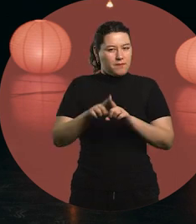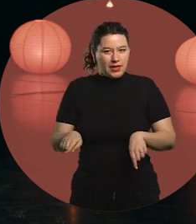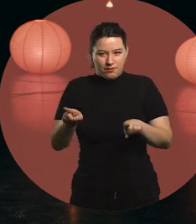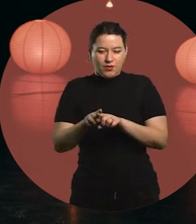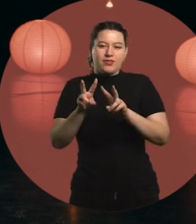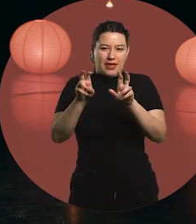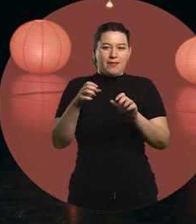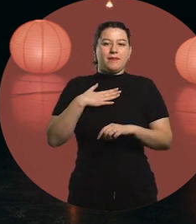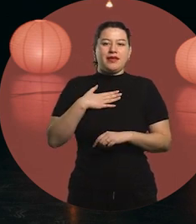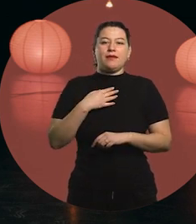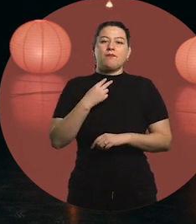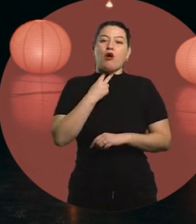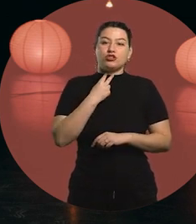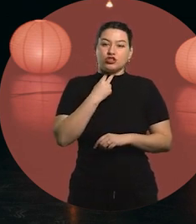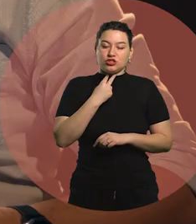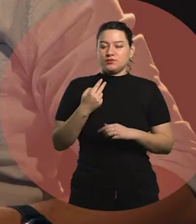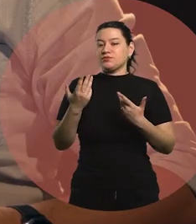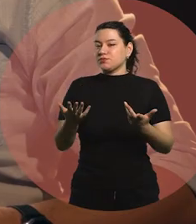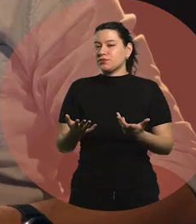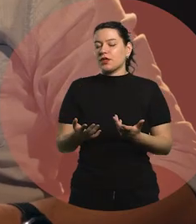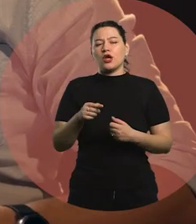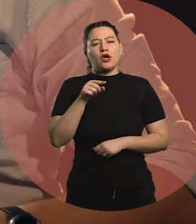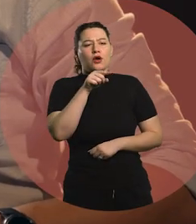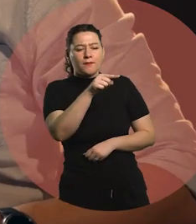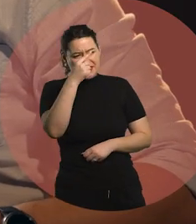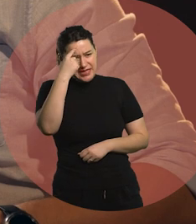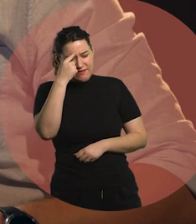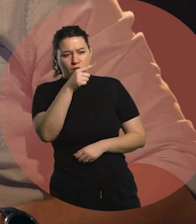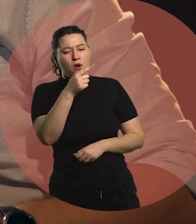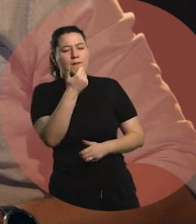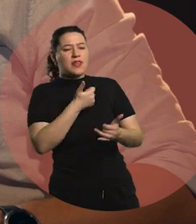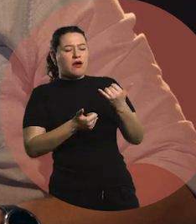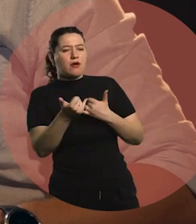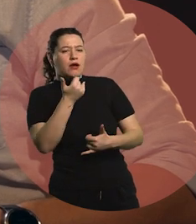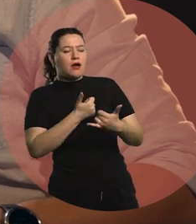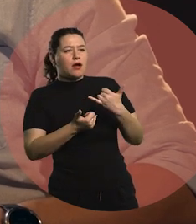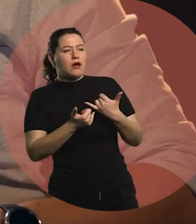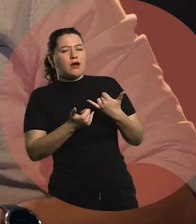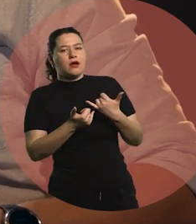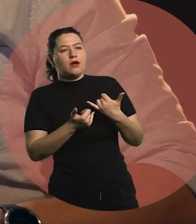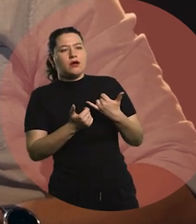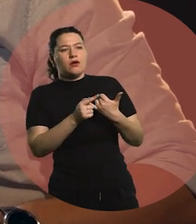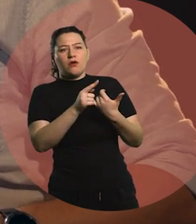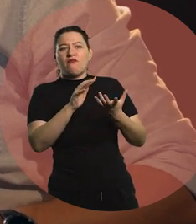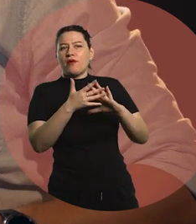Gustavo, your voice is like a registered trademark.